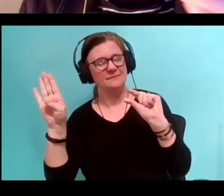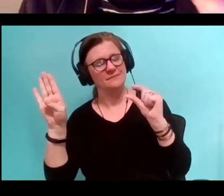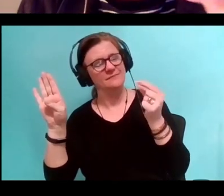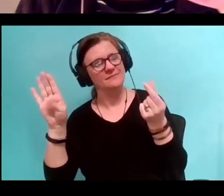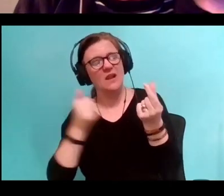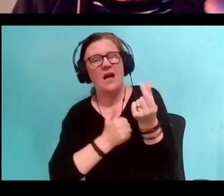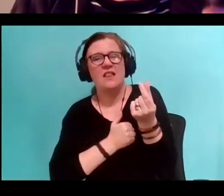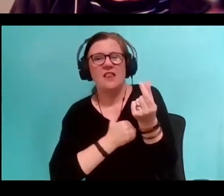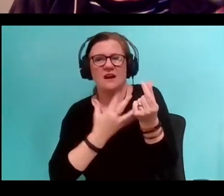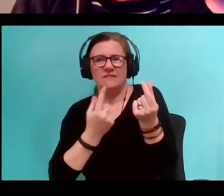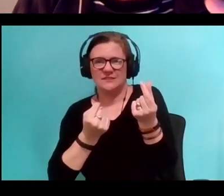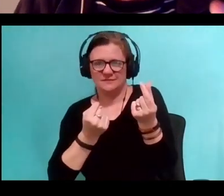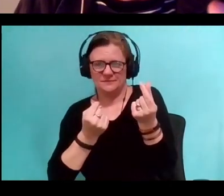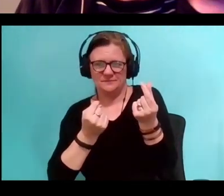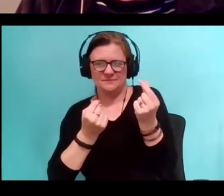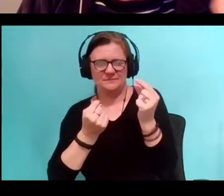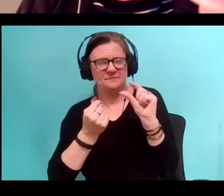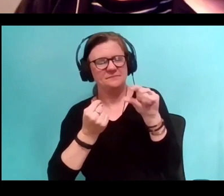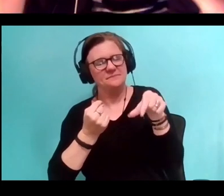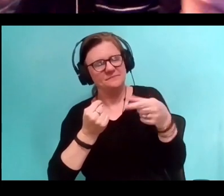because it suggests that,